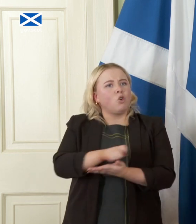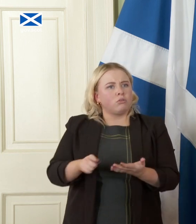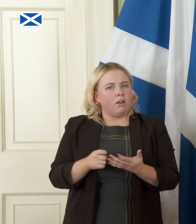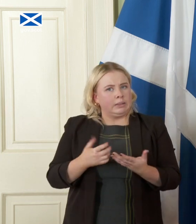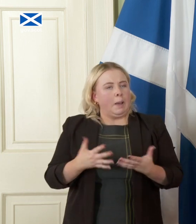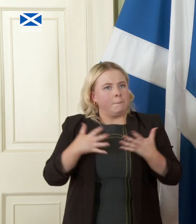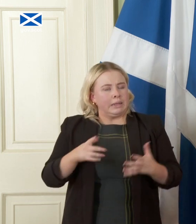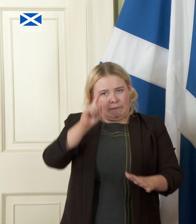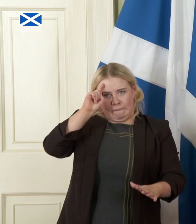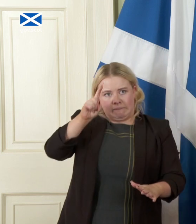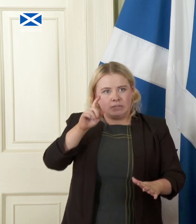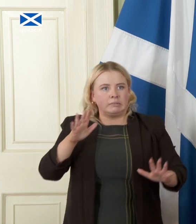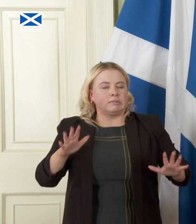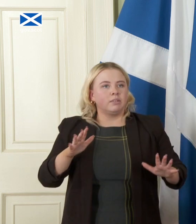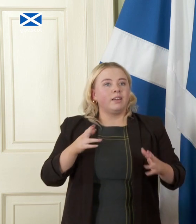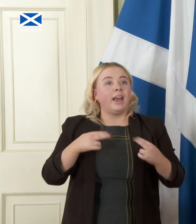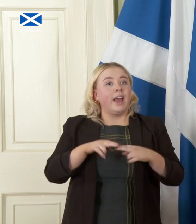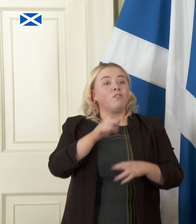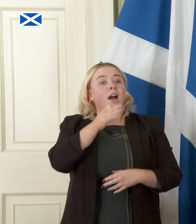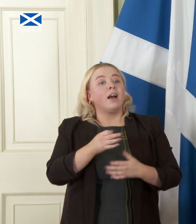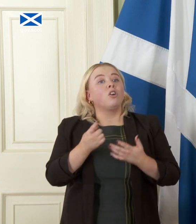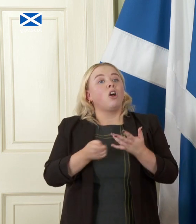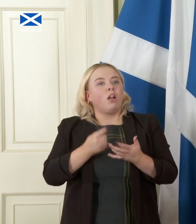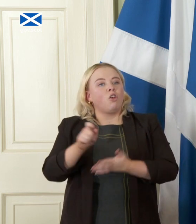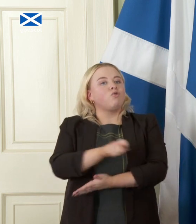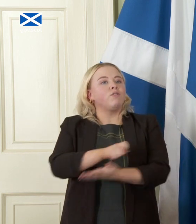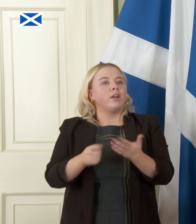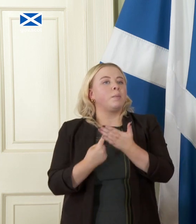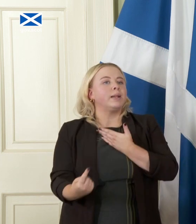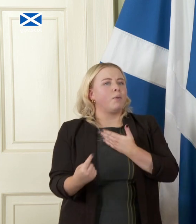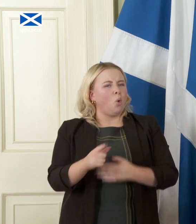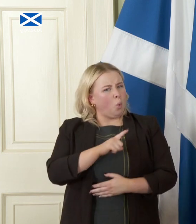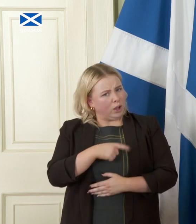independence referendum so why do you think they would do so and back Independence given that the